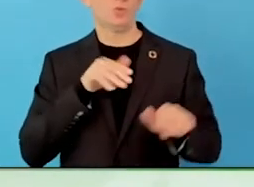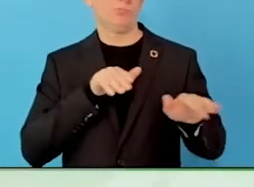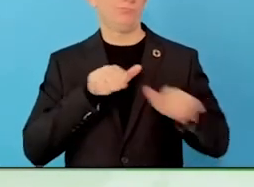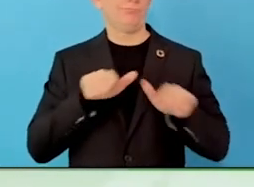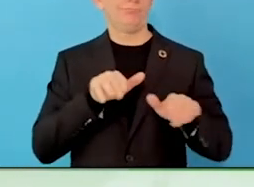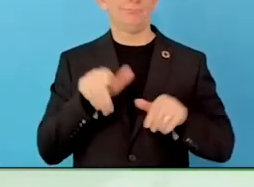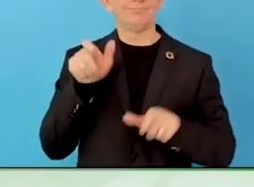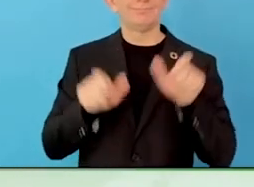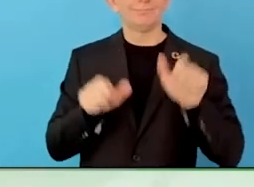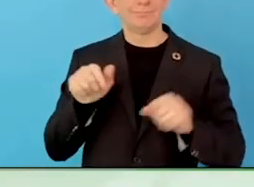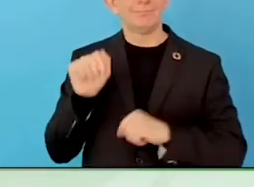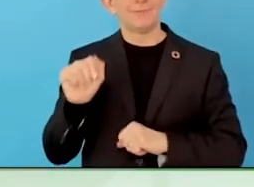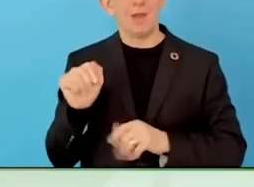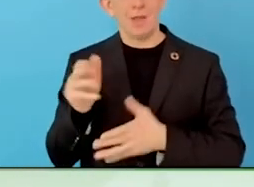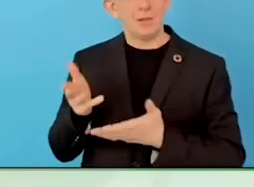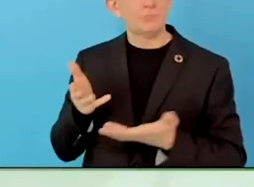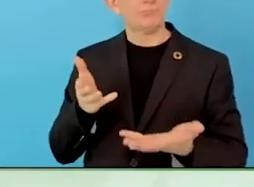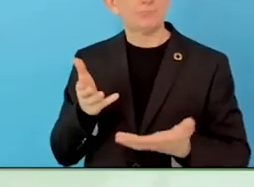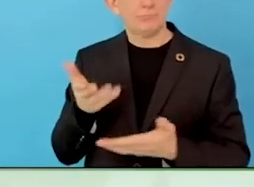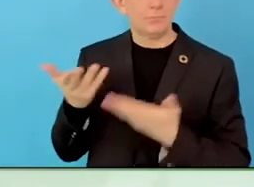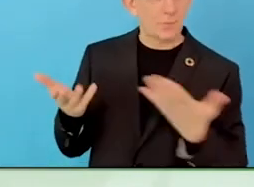I am from myAbility.